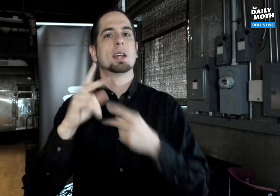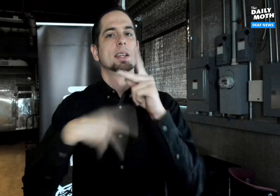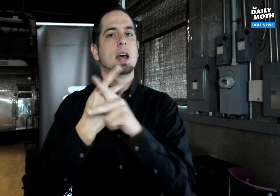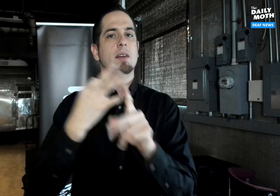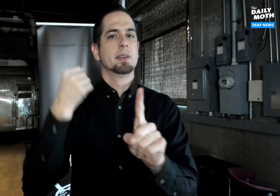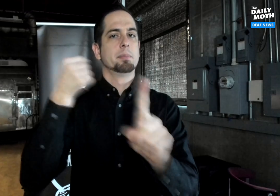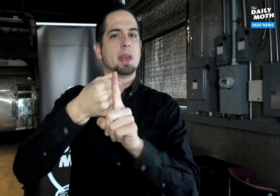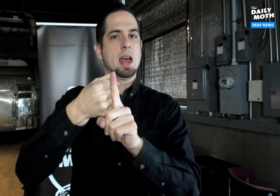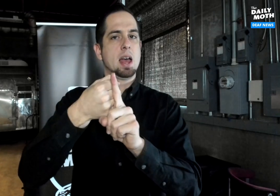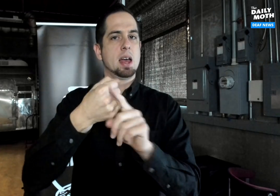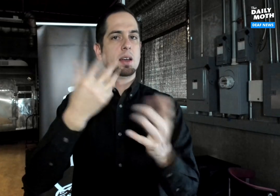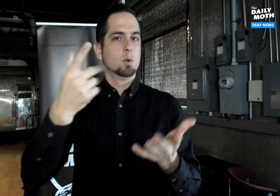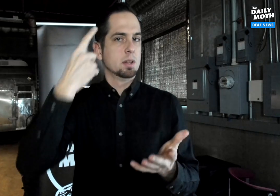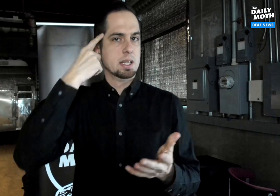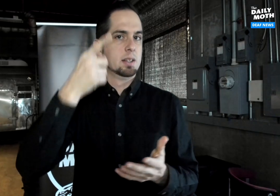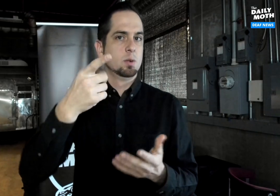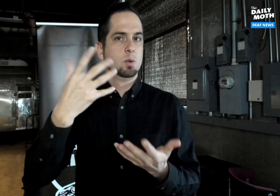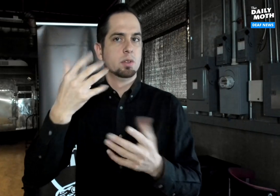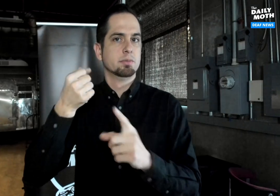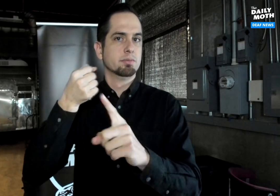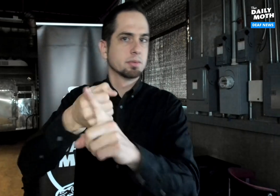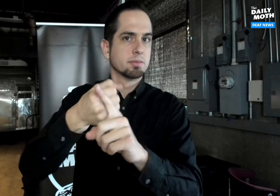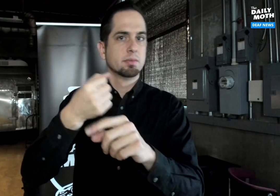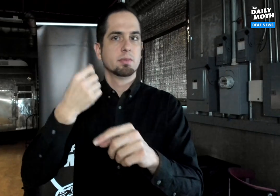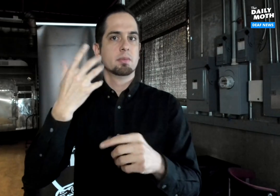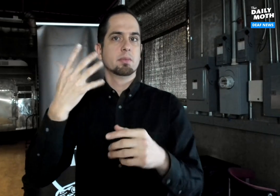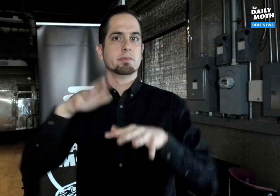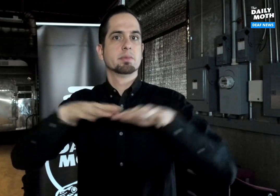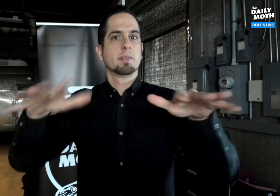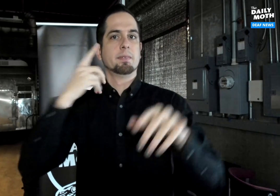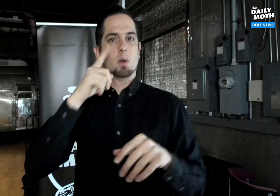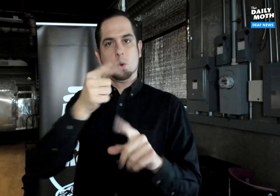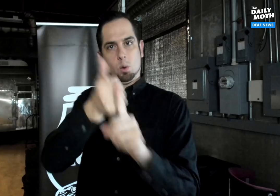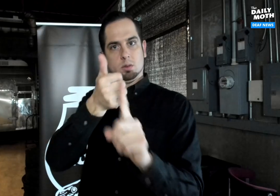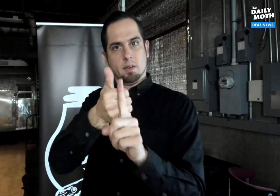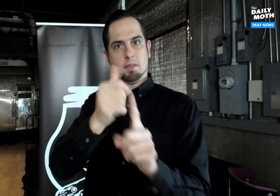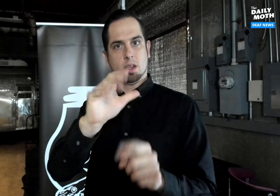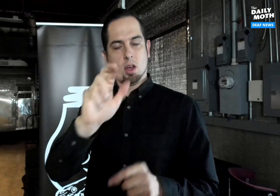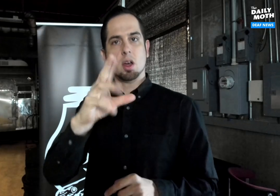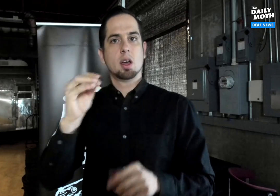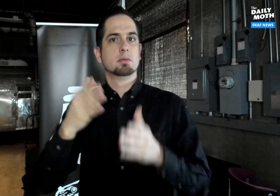What kind of impact do you think you've made on your career